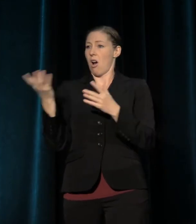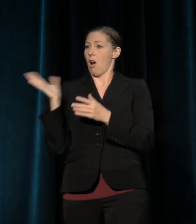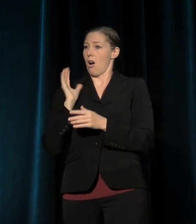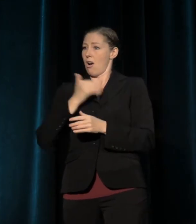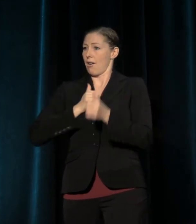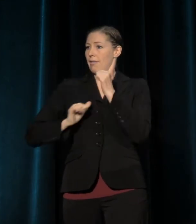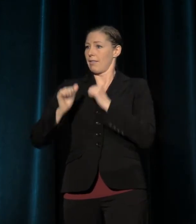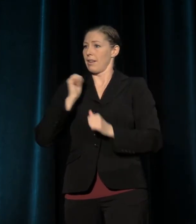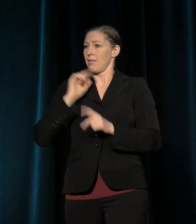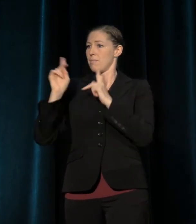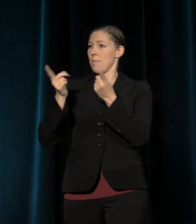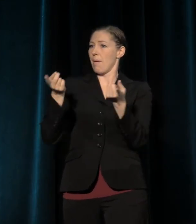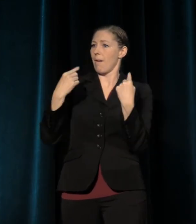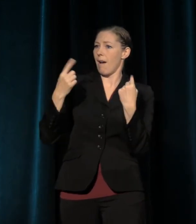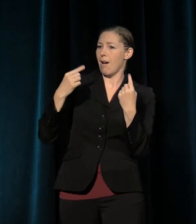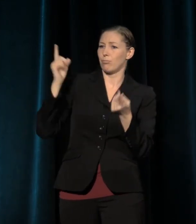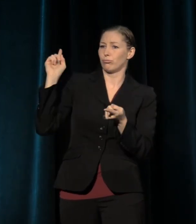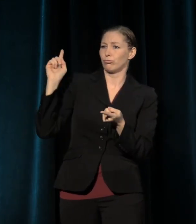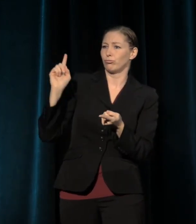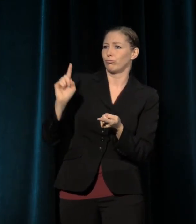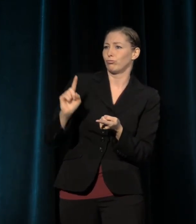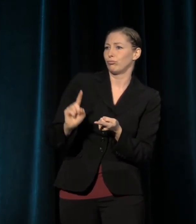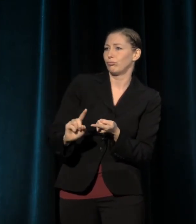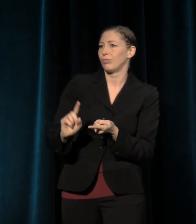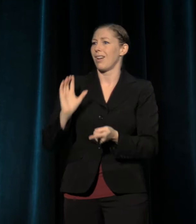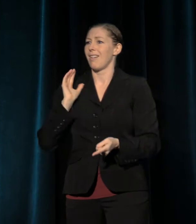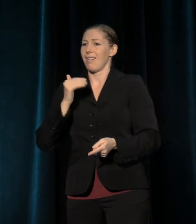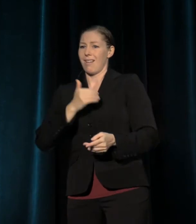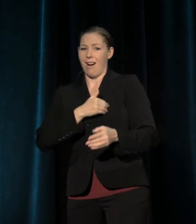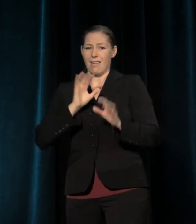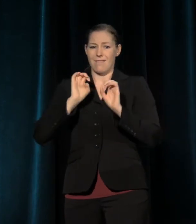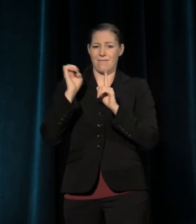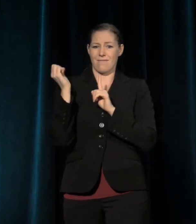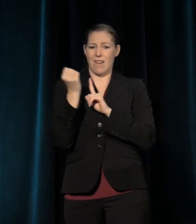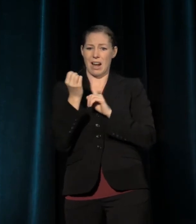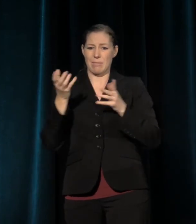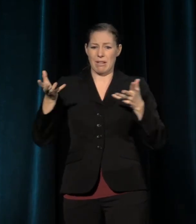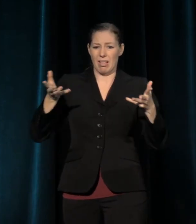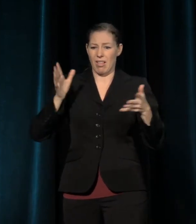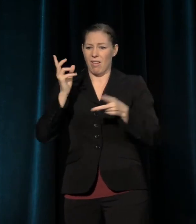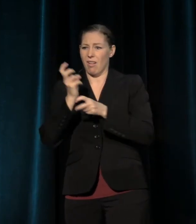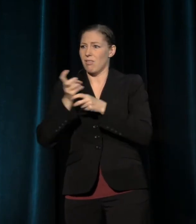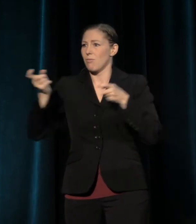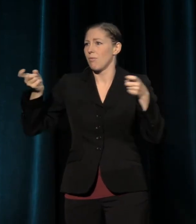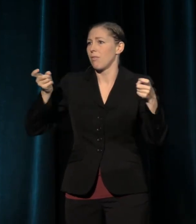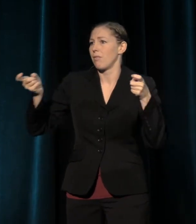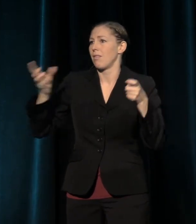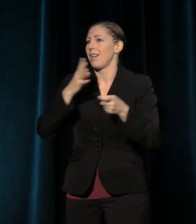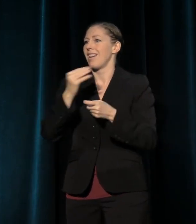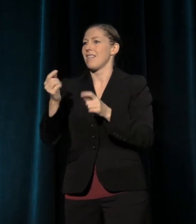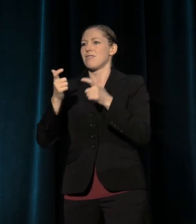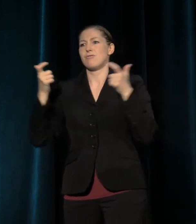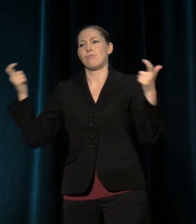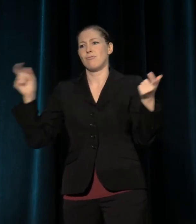a complex regulatory environment, fundamental changes in our communities. that are unlike anything that we have seen